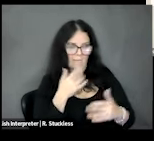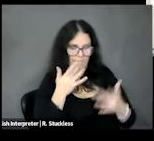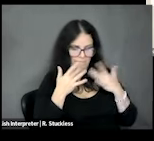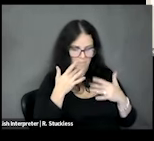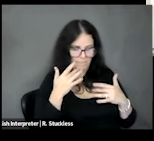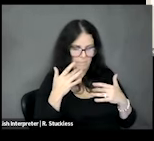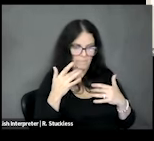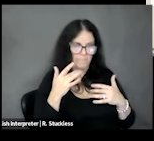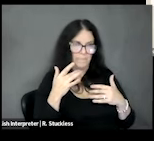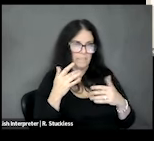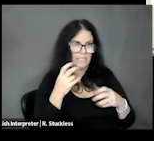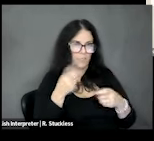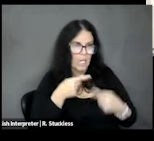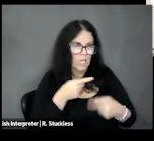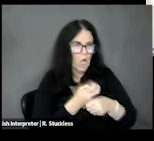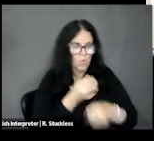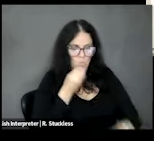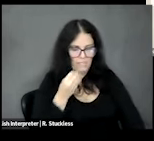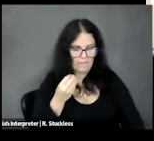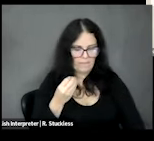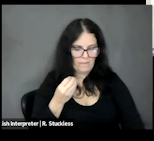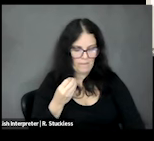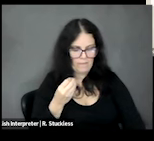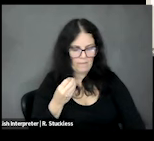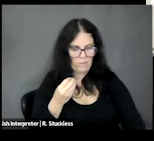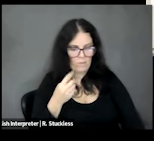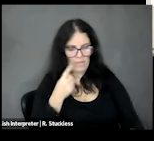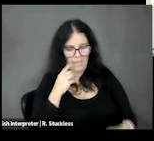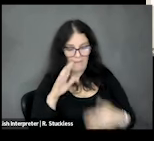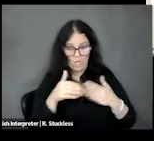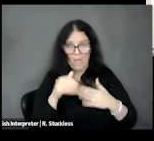So, it kind of sounds like, you know, on these nutritional needs, what's an answer for that?